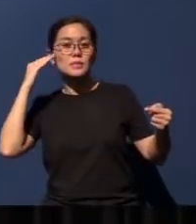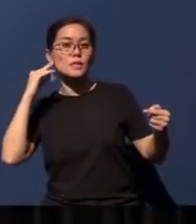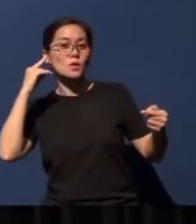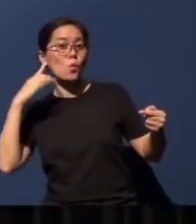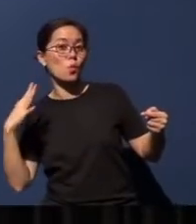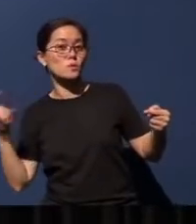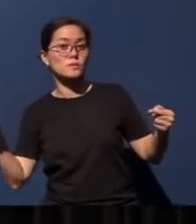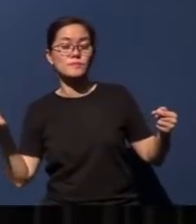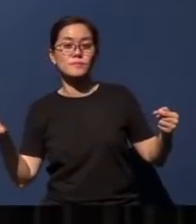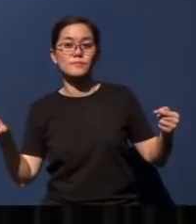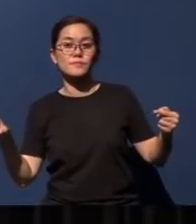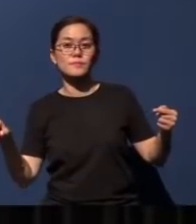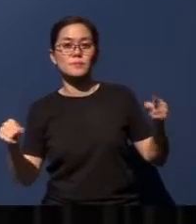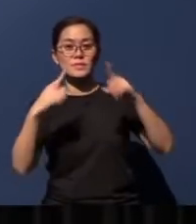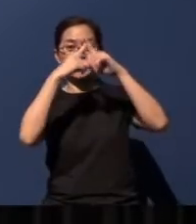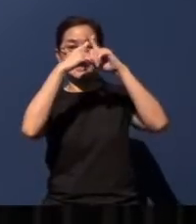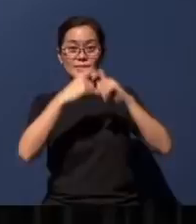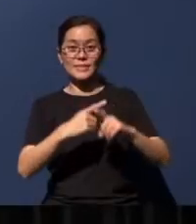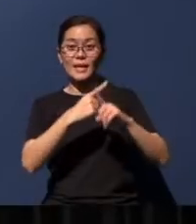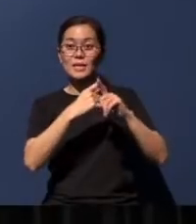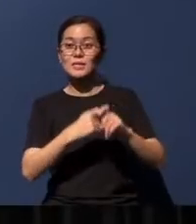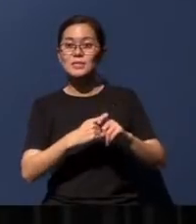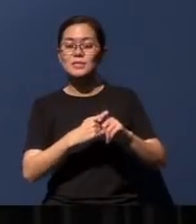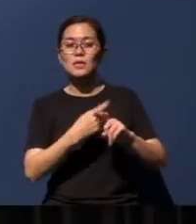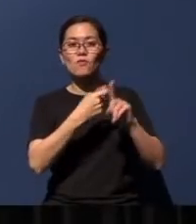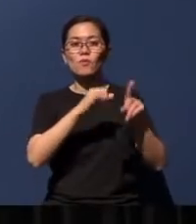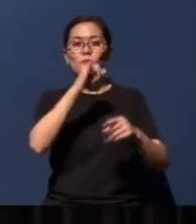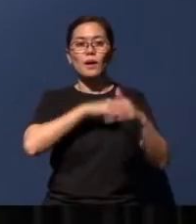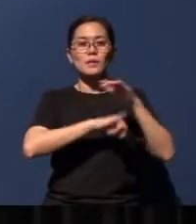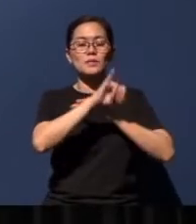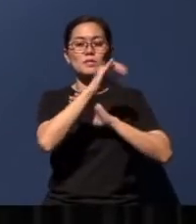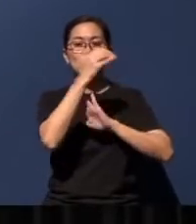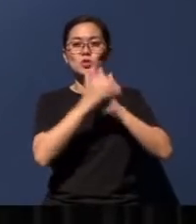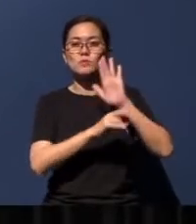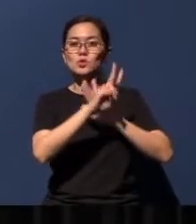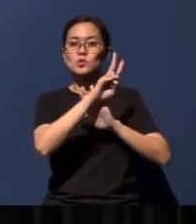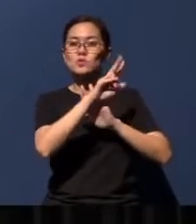The text on the wall is from Isaiah chapter 2 verse 4, which Pastor Mah read earlier. And you